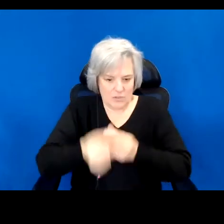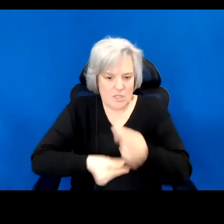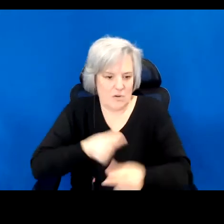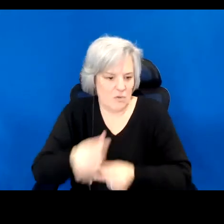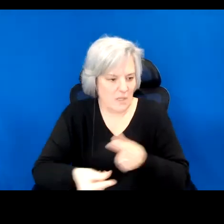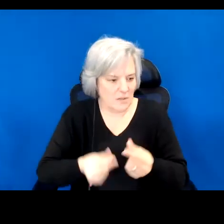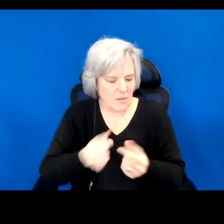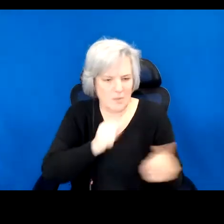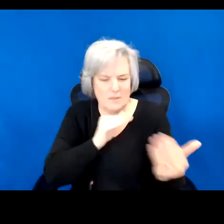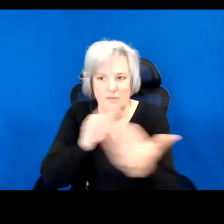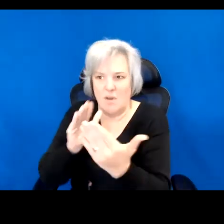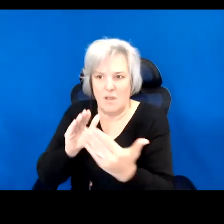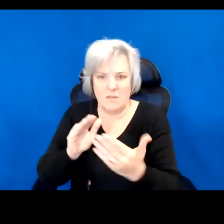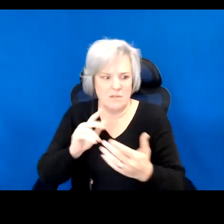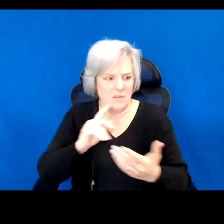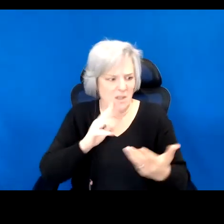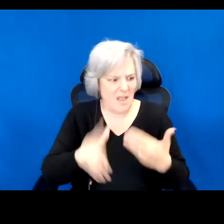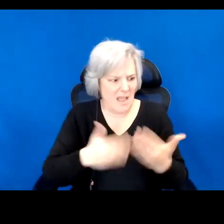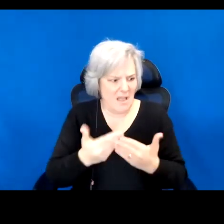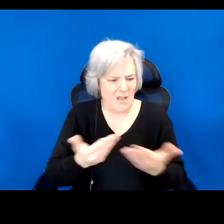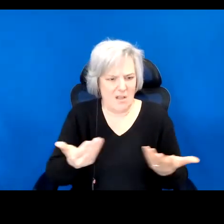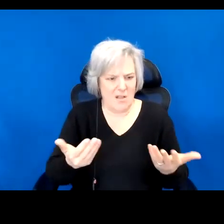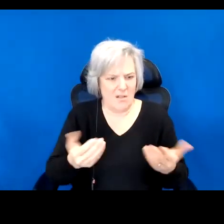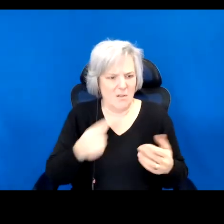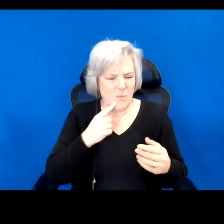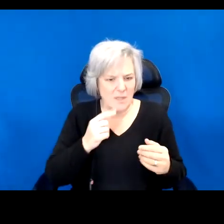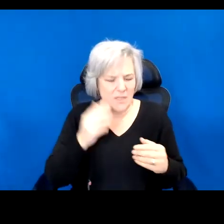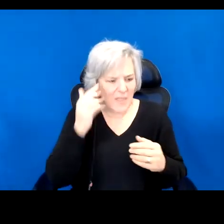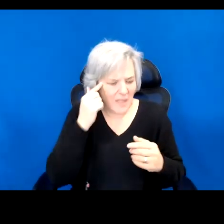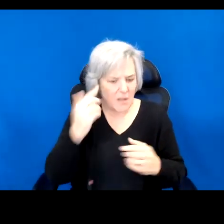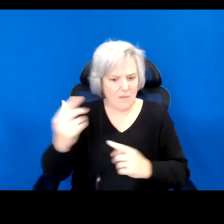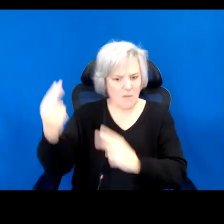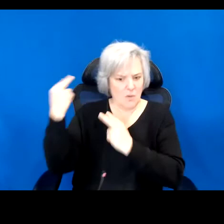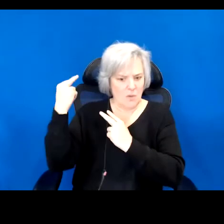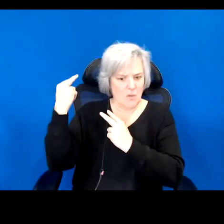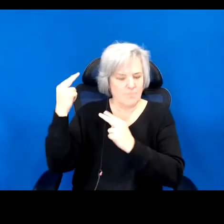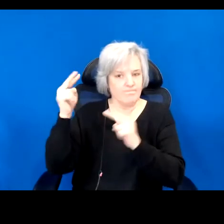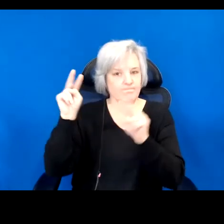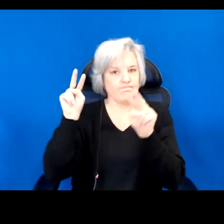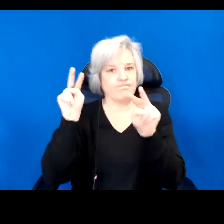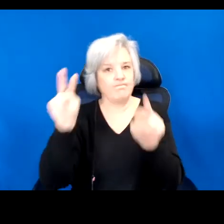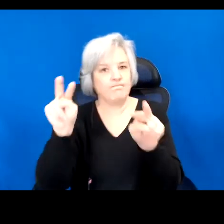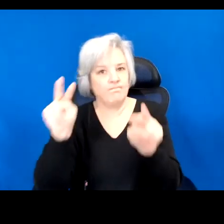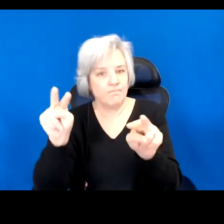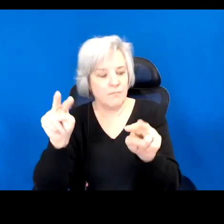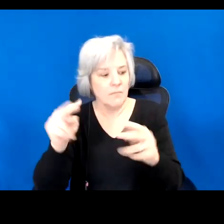choosing its past, she writes. Inheritances are chosen, as much as they are